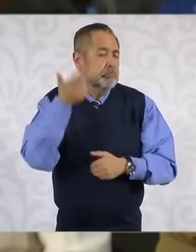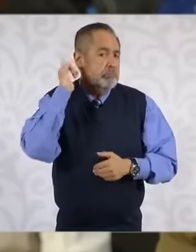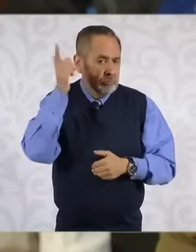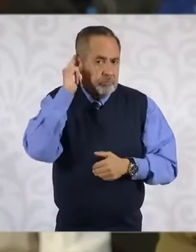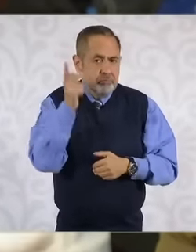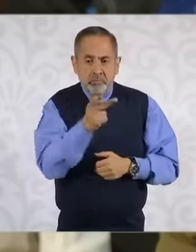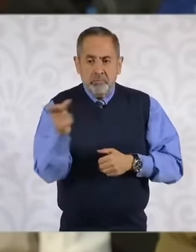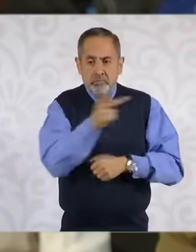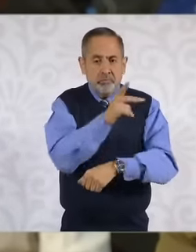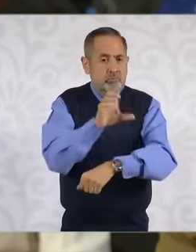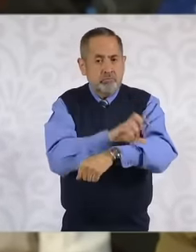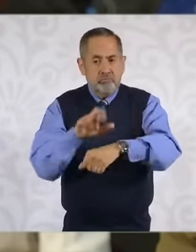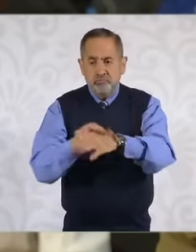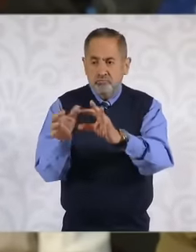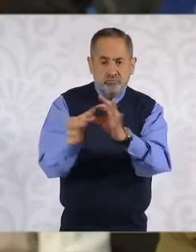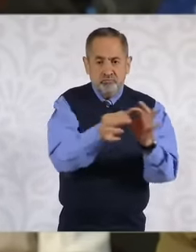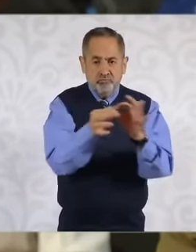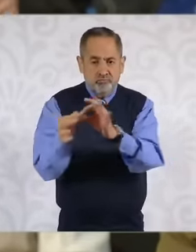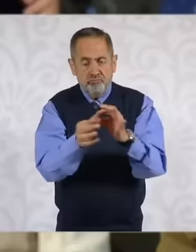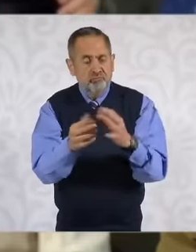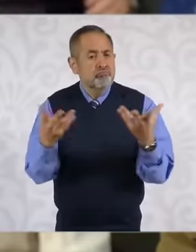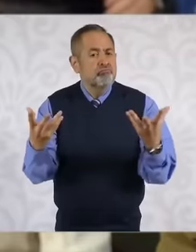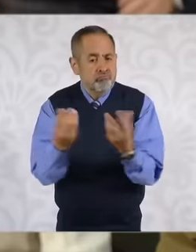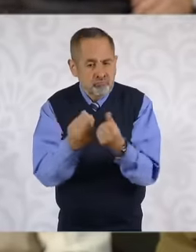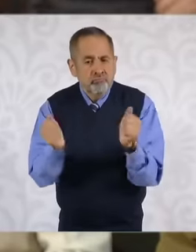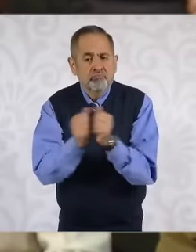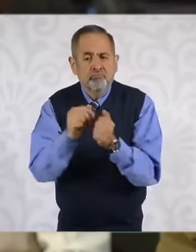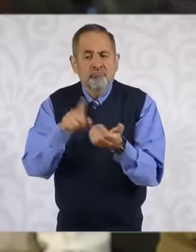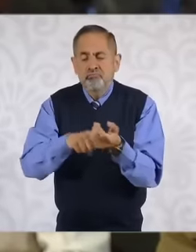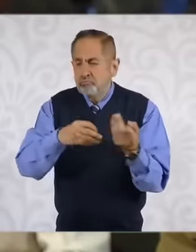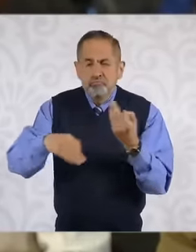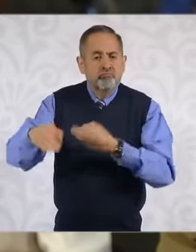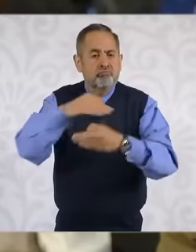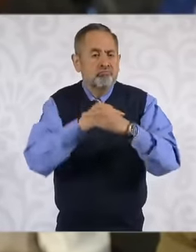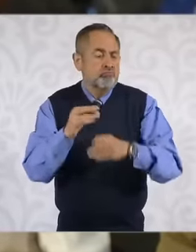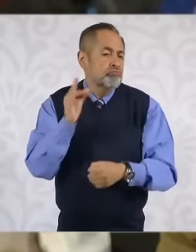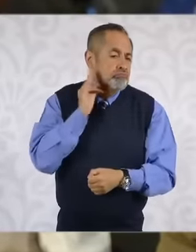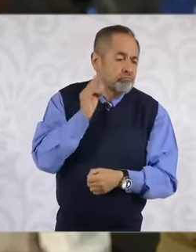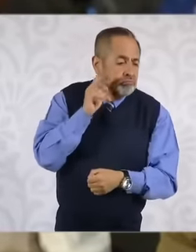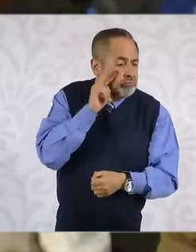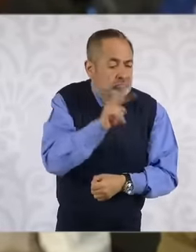follow up on what is happening inside the prosecutor's offices and specifically I am going to talk, let's